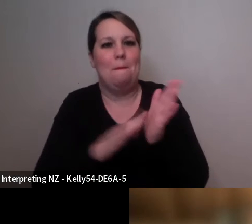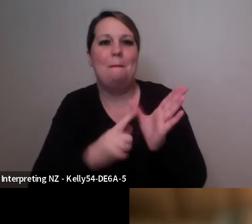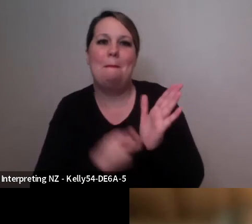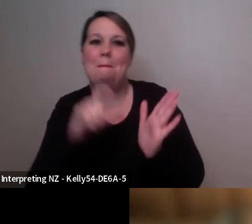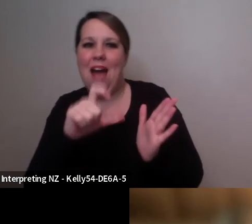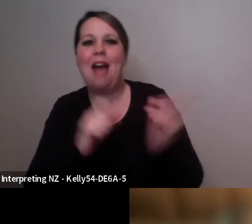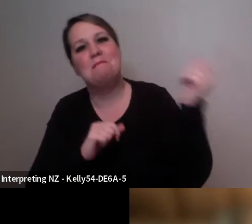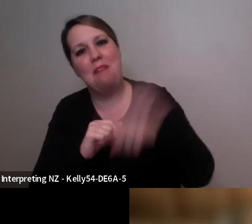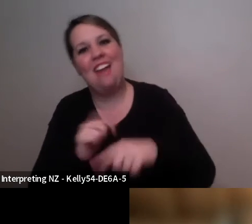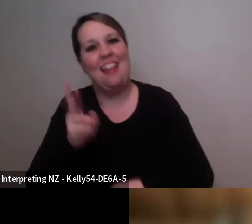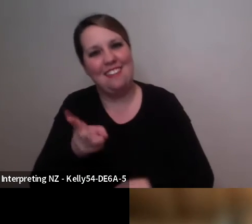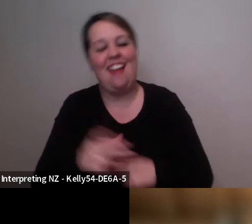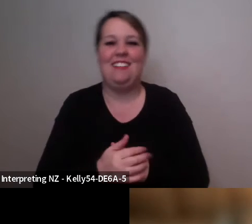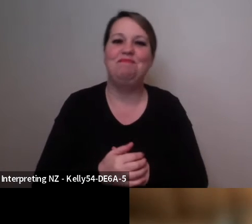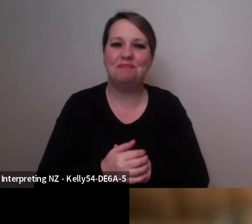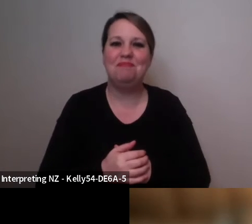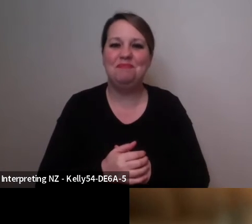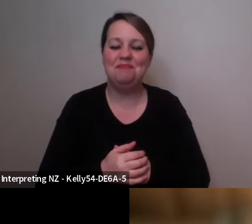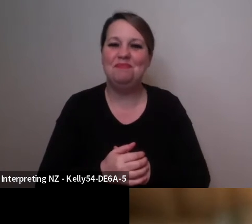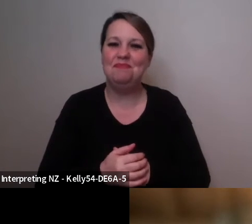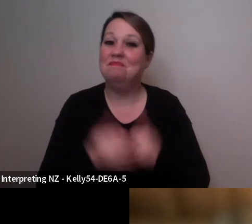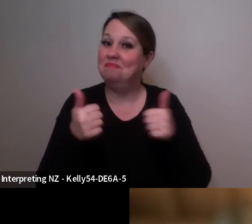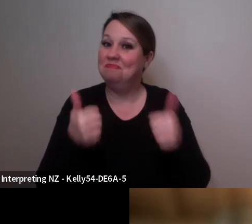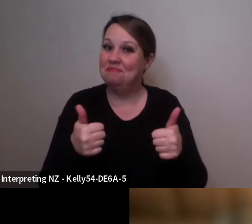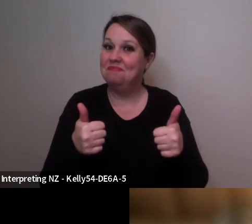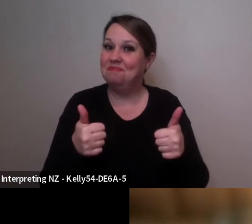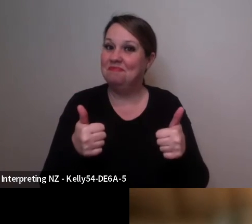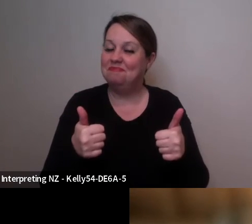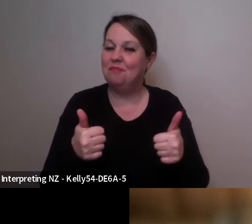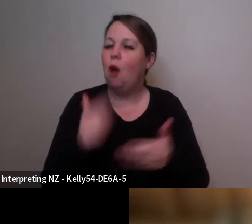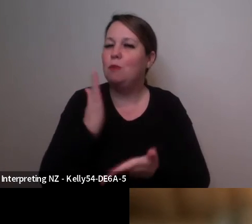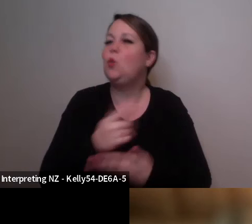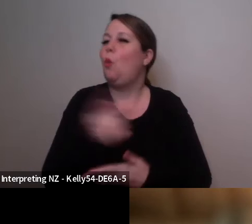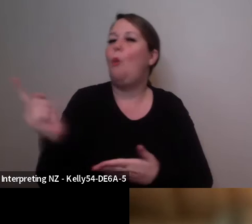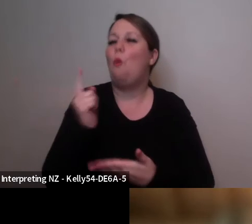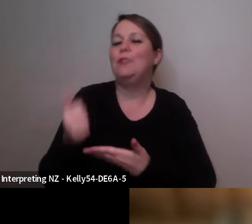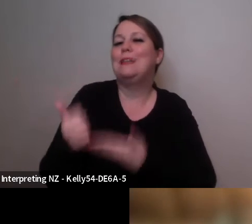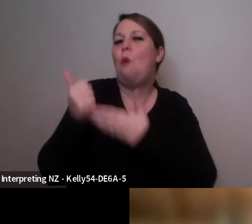everyone like that without uh without too much concern, aē. But again um